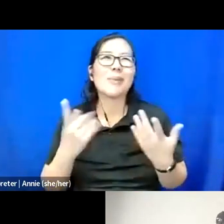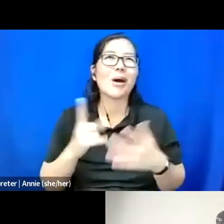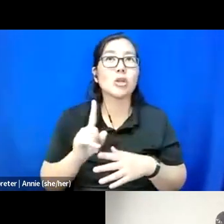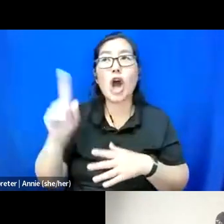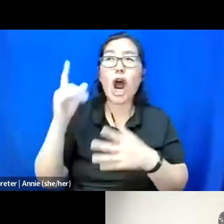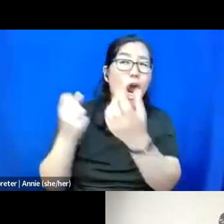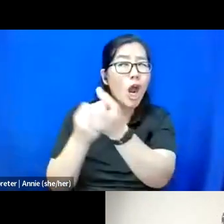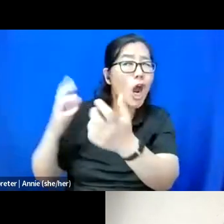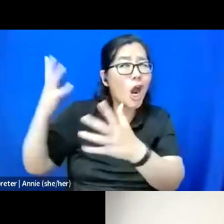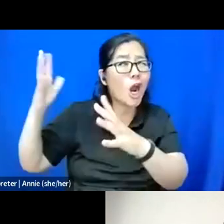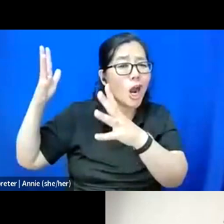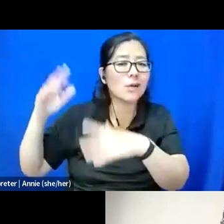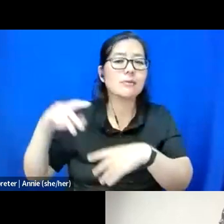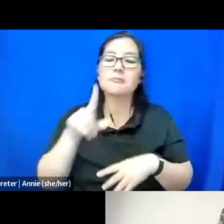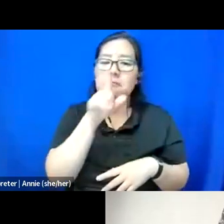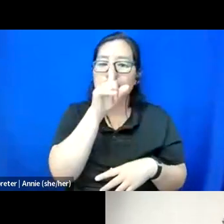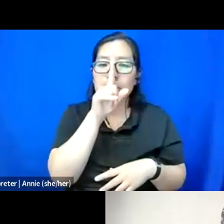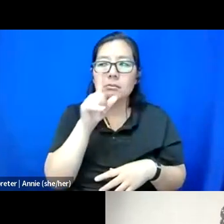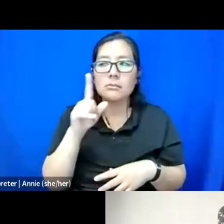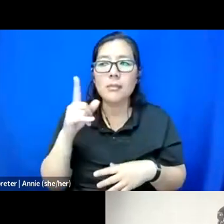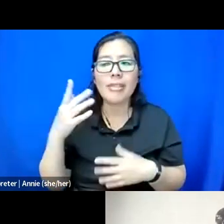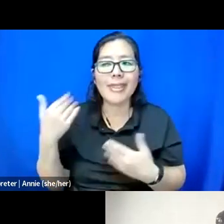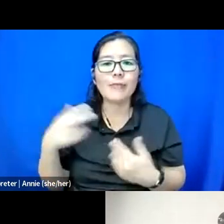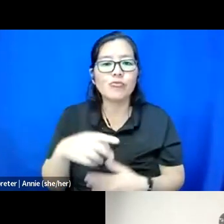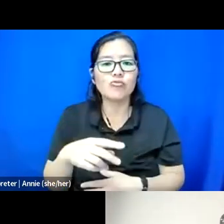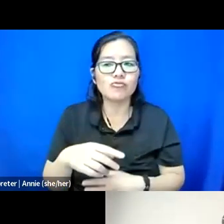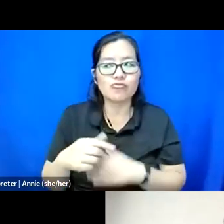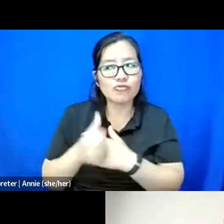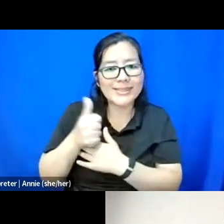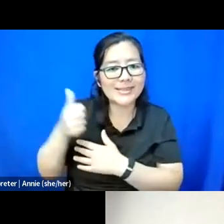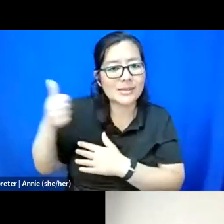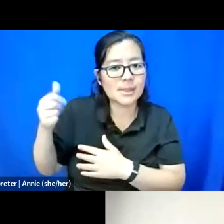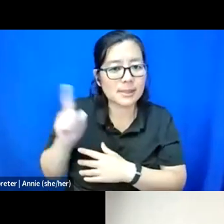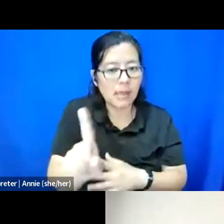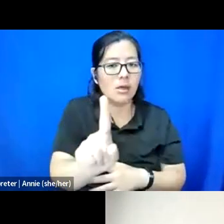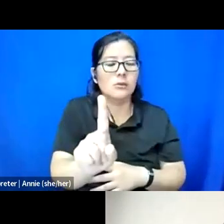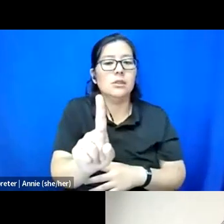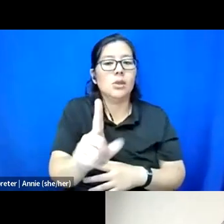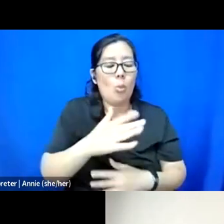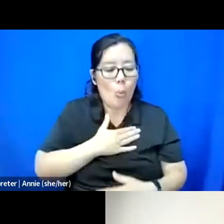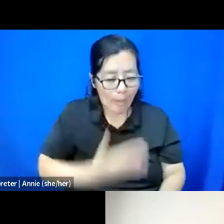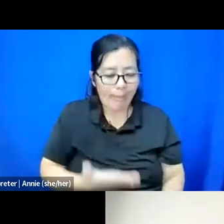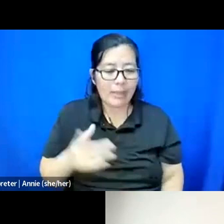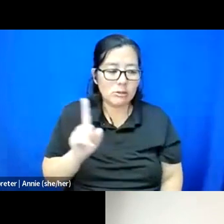It's like they have put themselves on the line, you know? They've put themselves out there to make things happen.